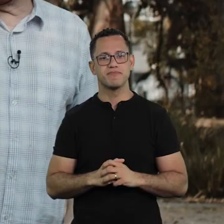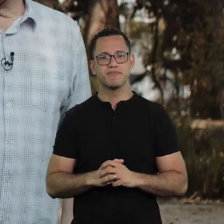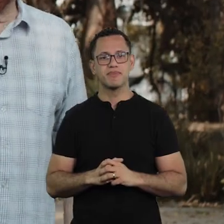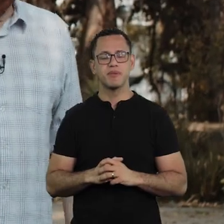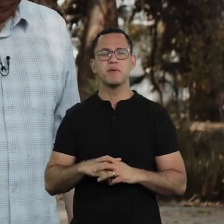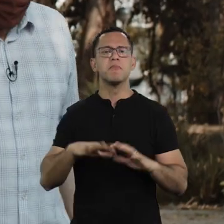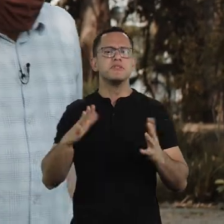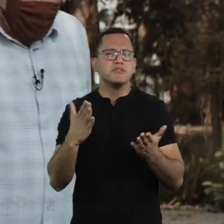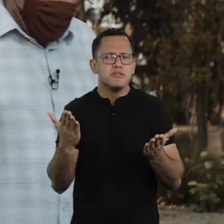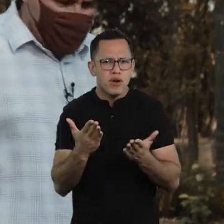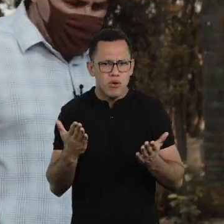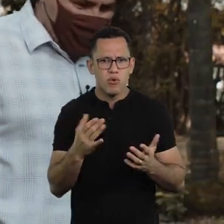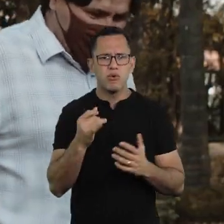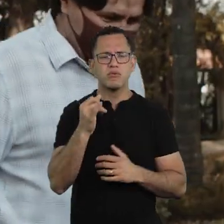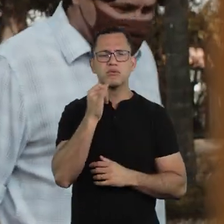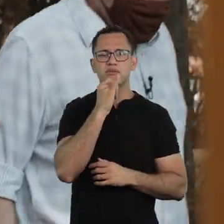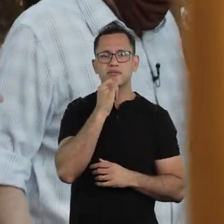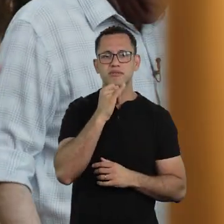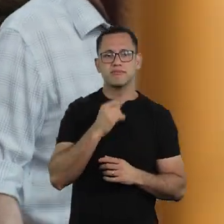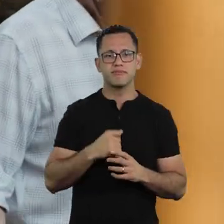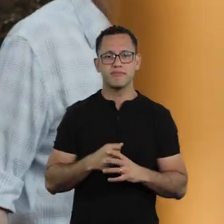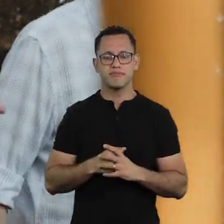But I think that anything we rewatch now,